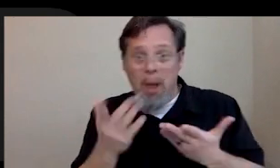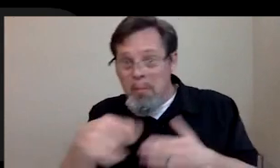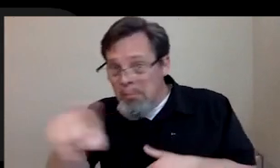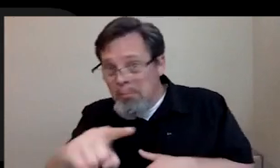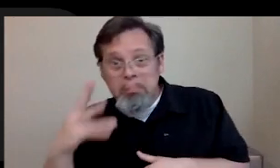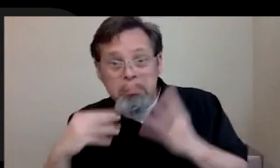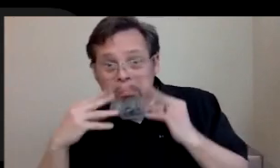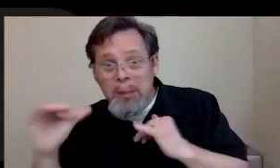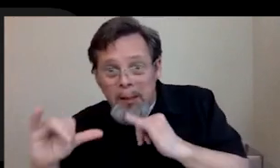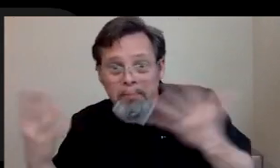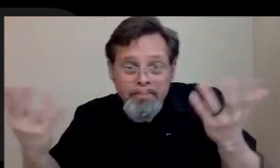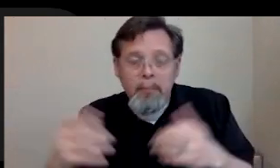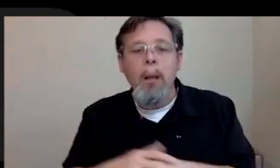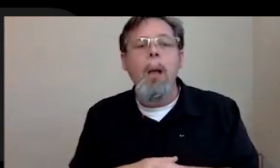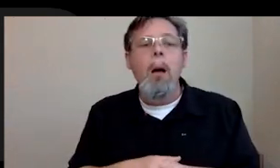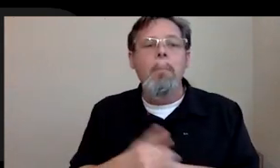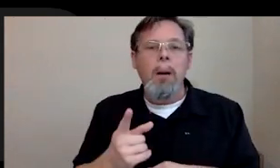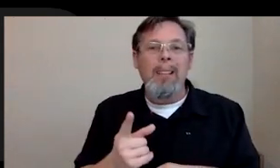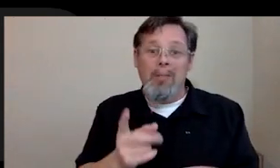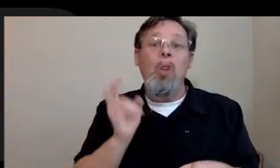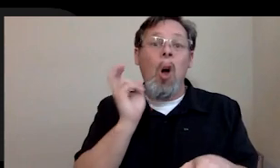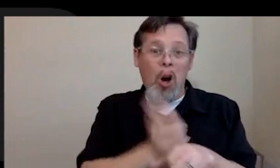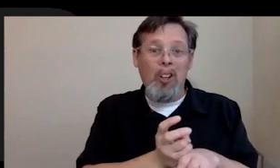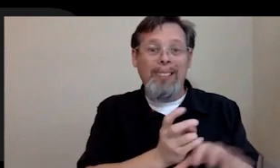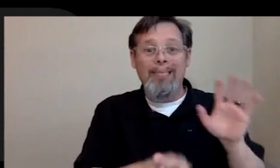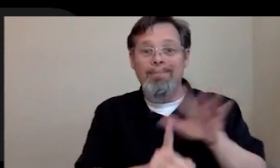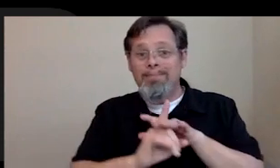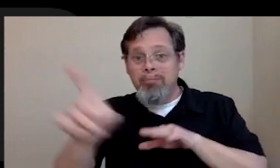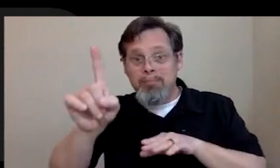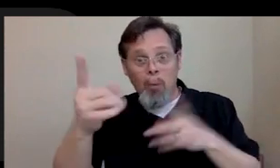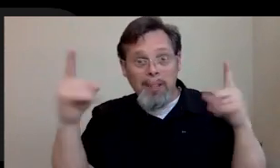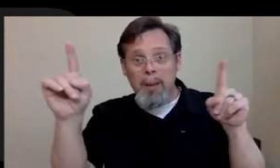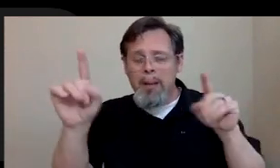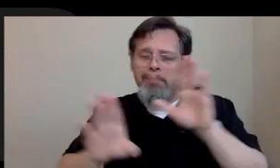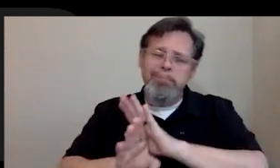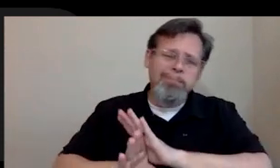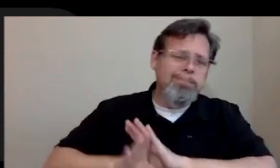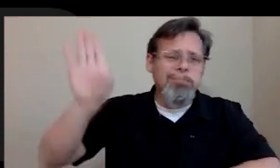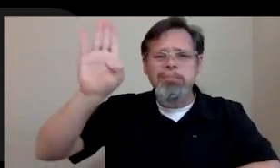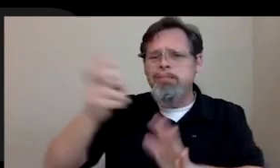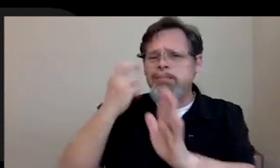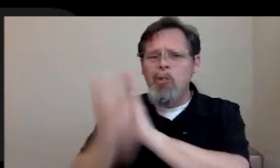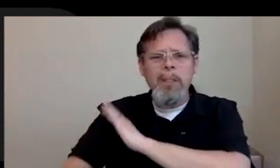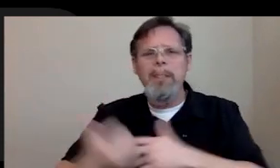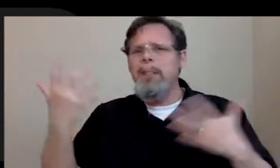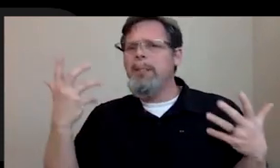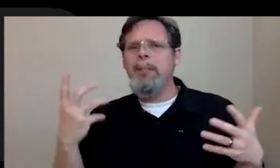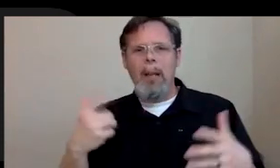say it was hard to escape. But once I did, you know, I just went for it and I was like, I'm going to put myself where I need to be and I'm just